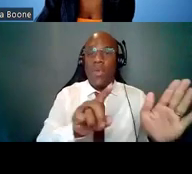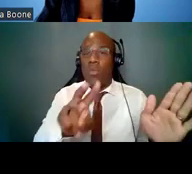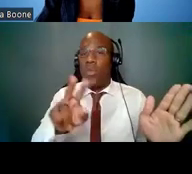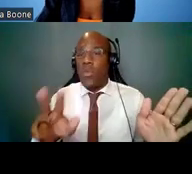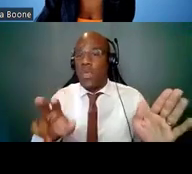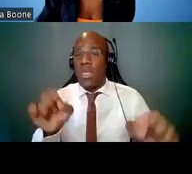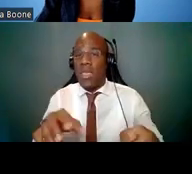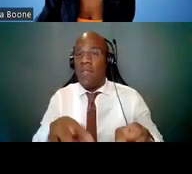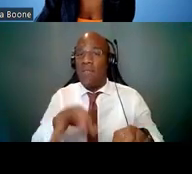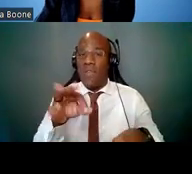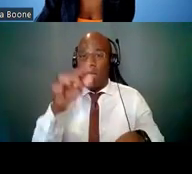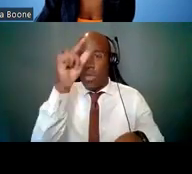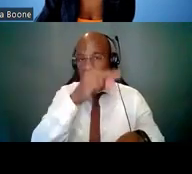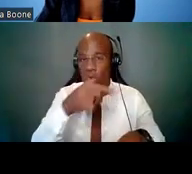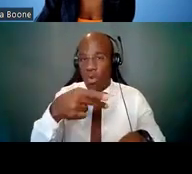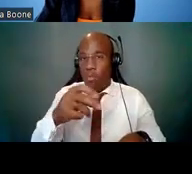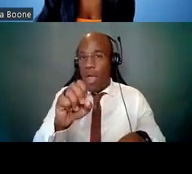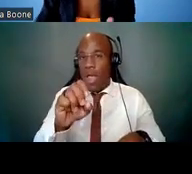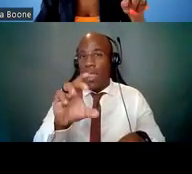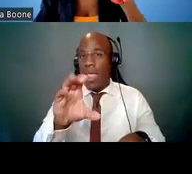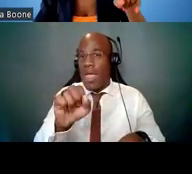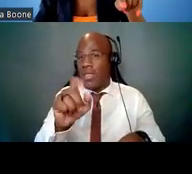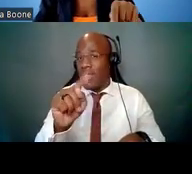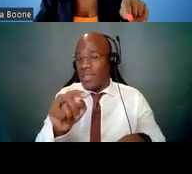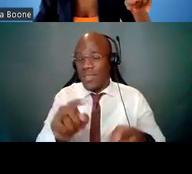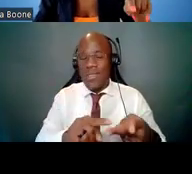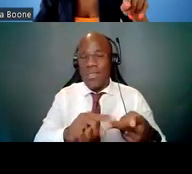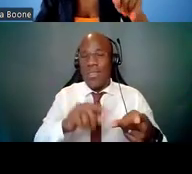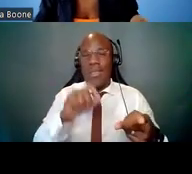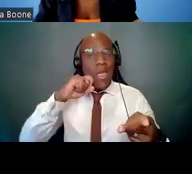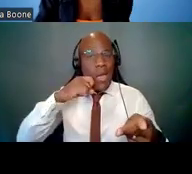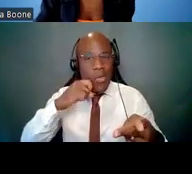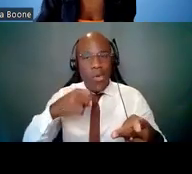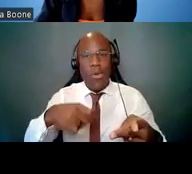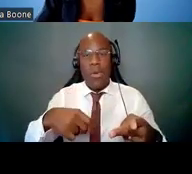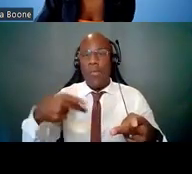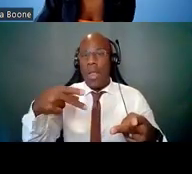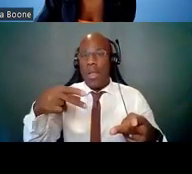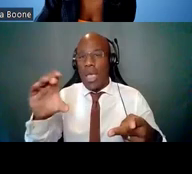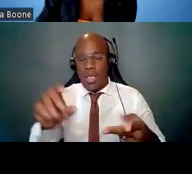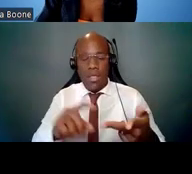Google Podcasts, and Spotify. And you see the link there at the bottom left of the screen.